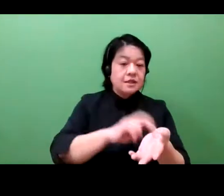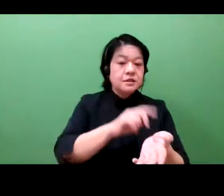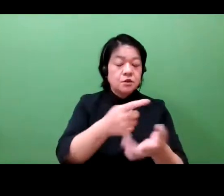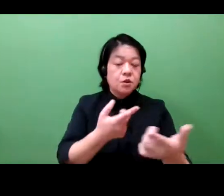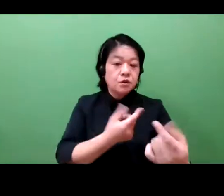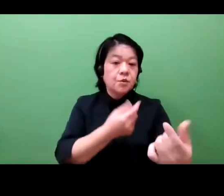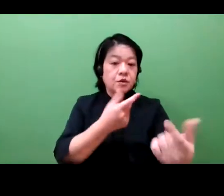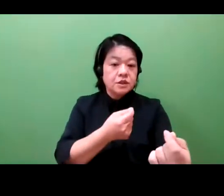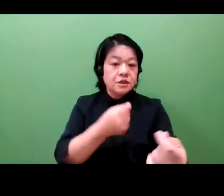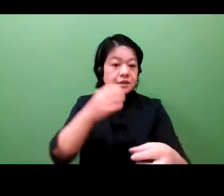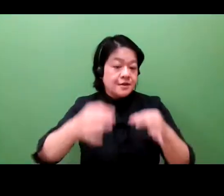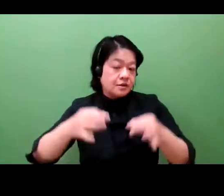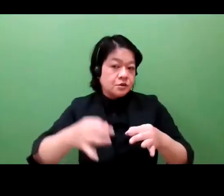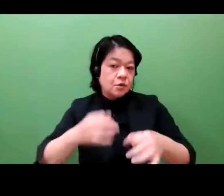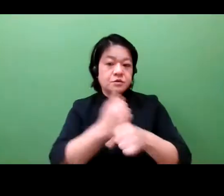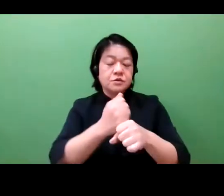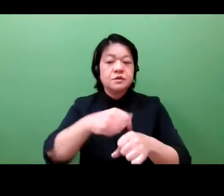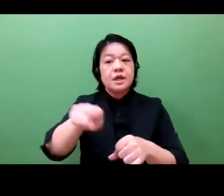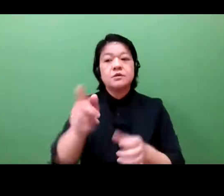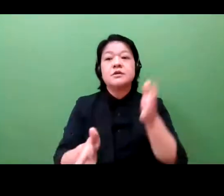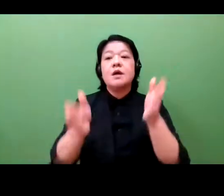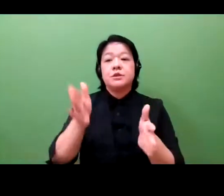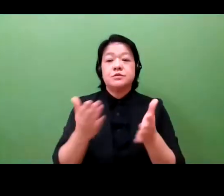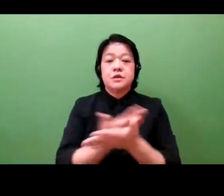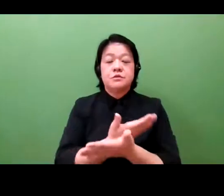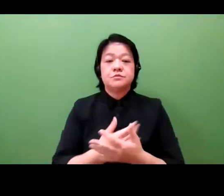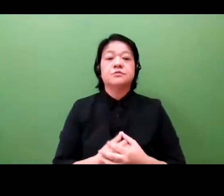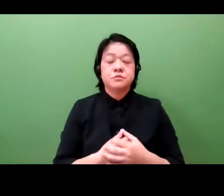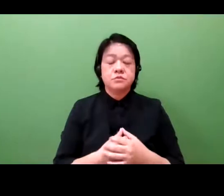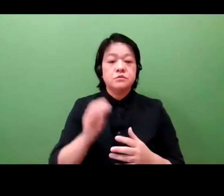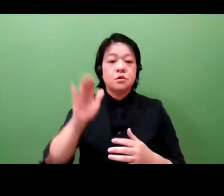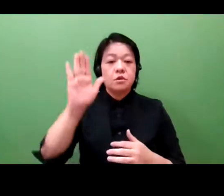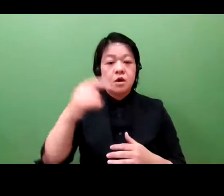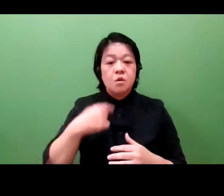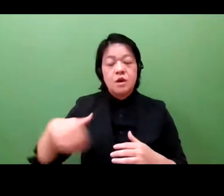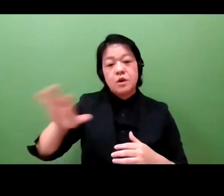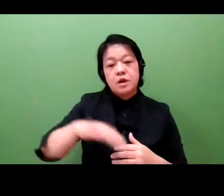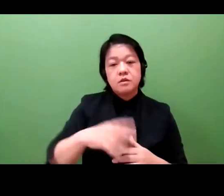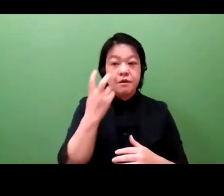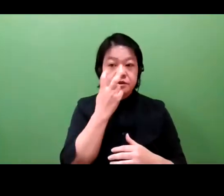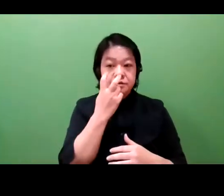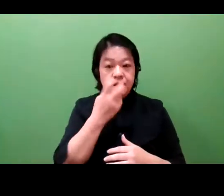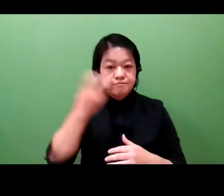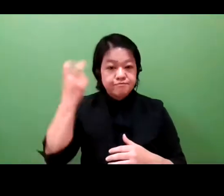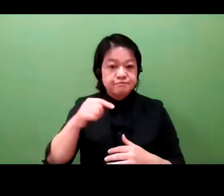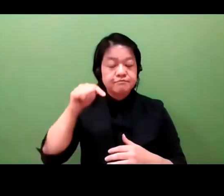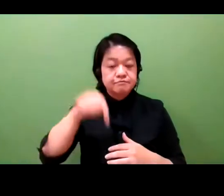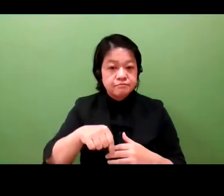So together with doctors, we can create joint values.